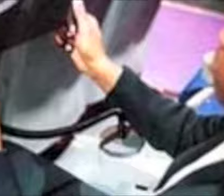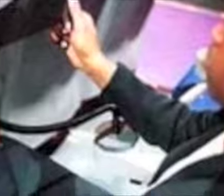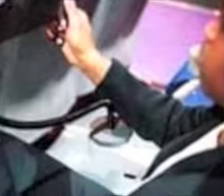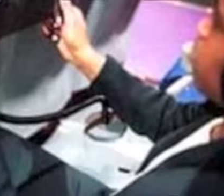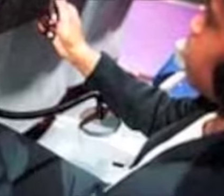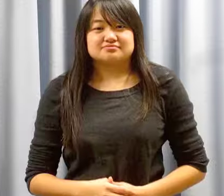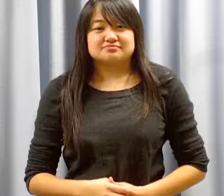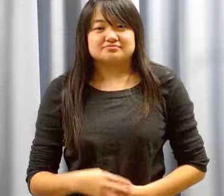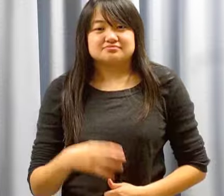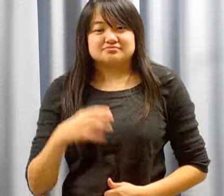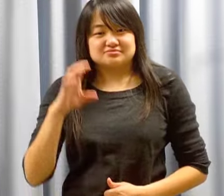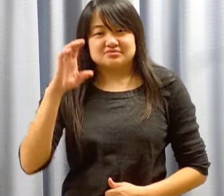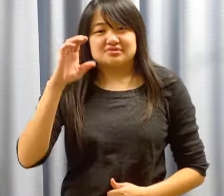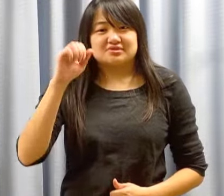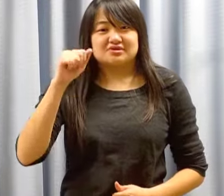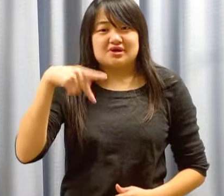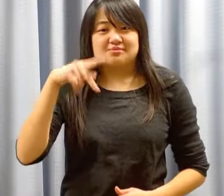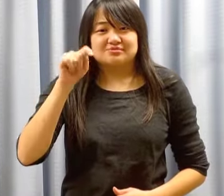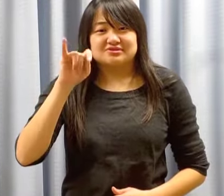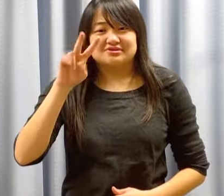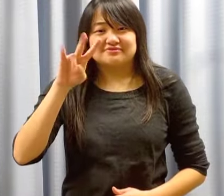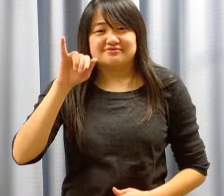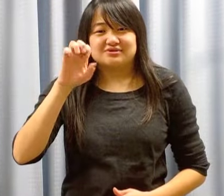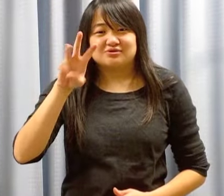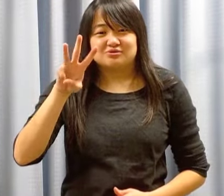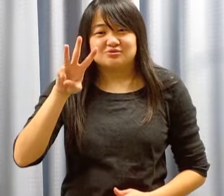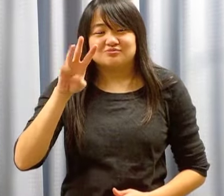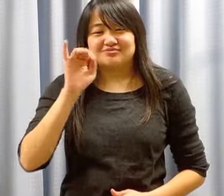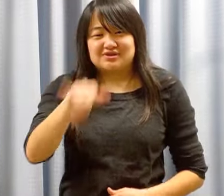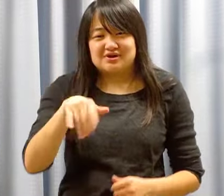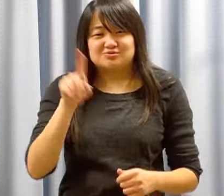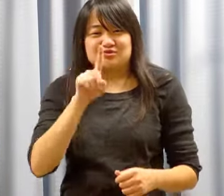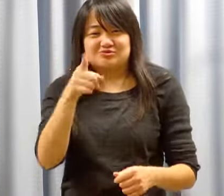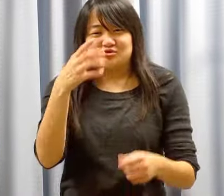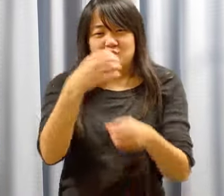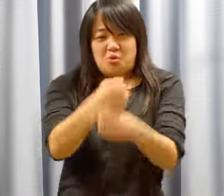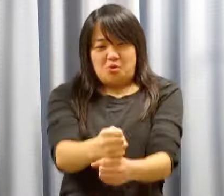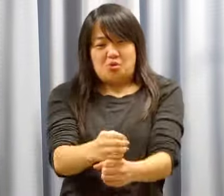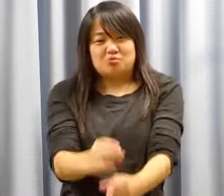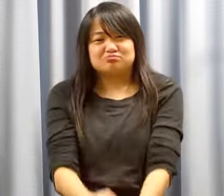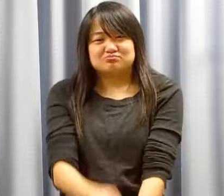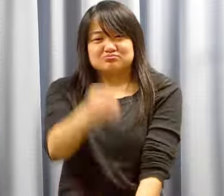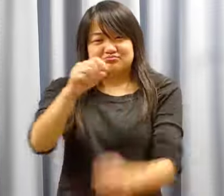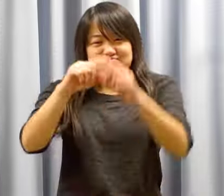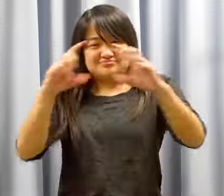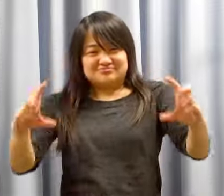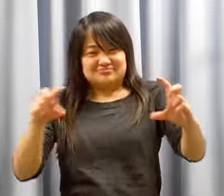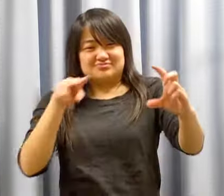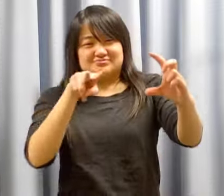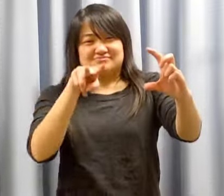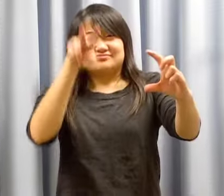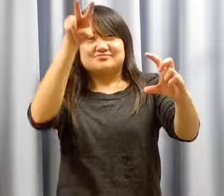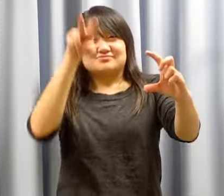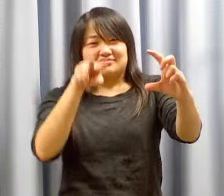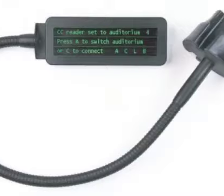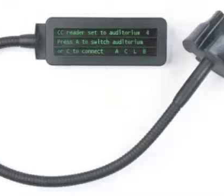Captiview, a device you hold in front of you